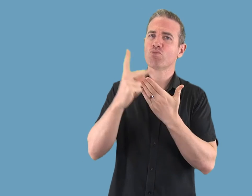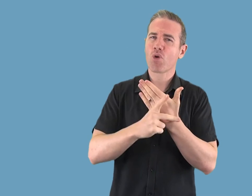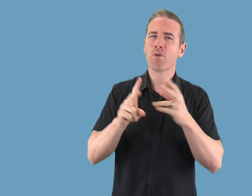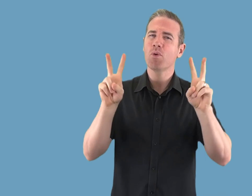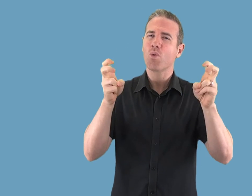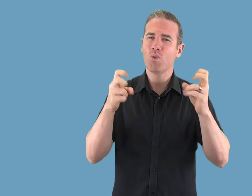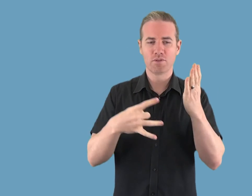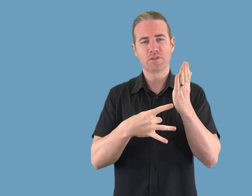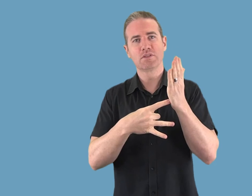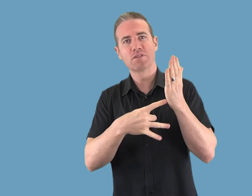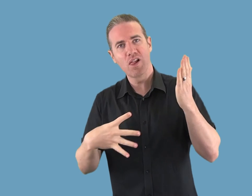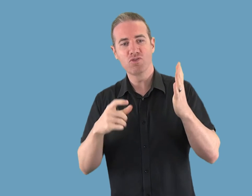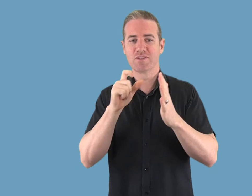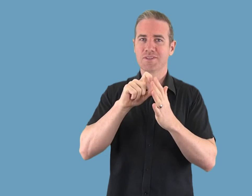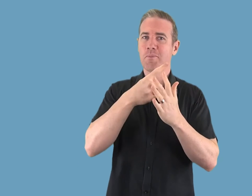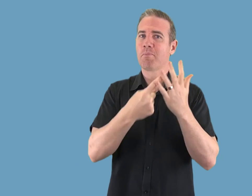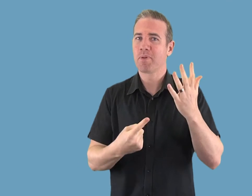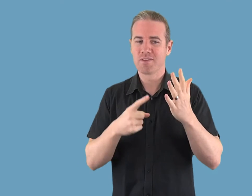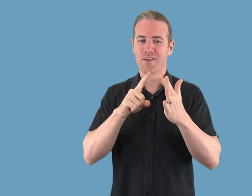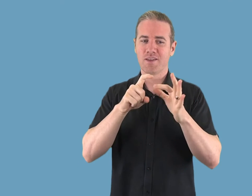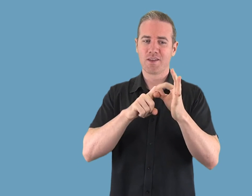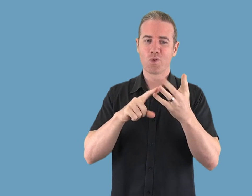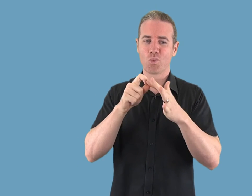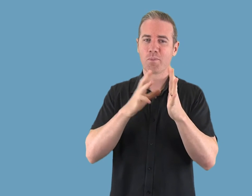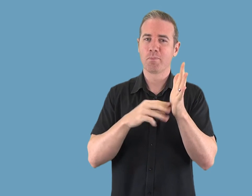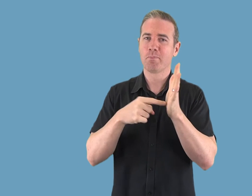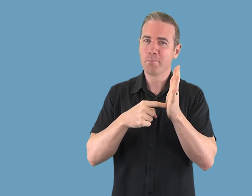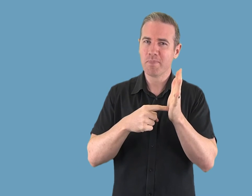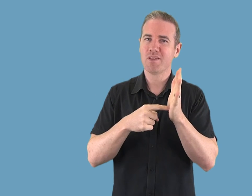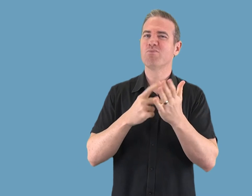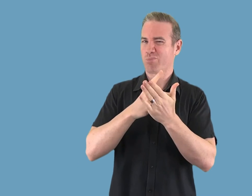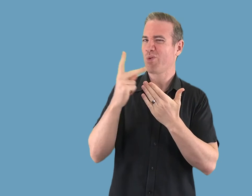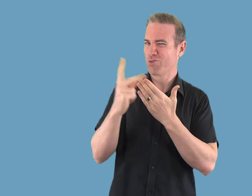Telstra provides a range of accessible products and services in addition to the Telstra Disability Equipment